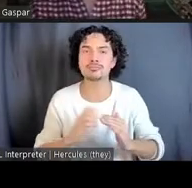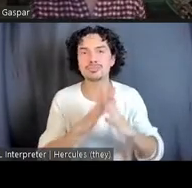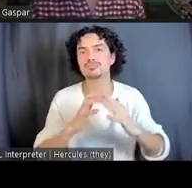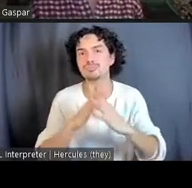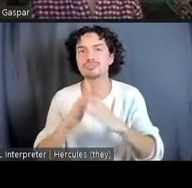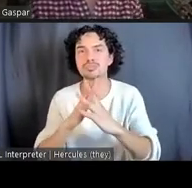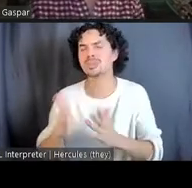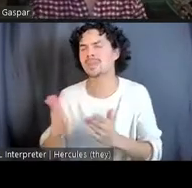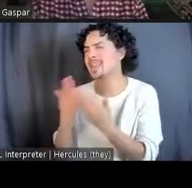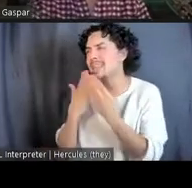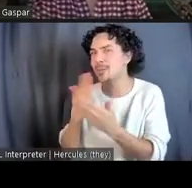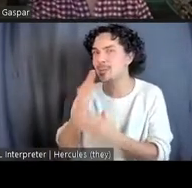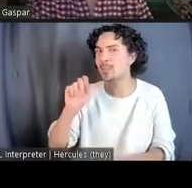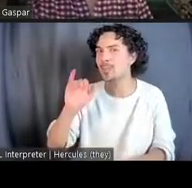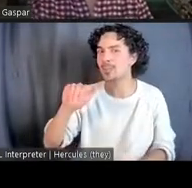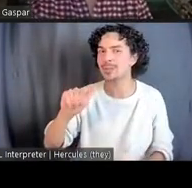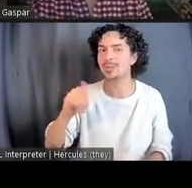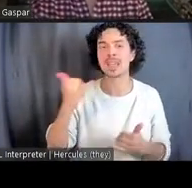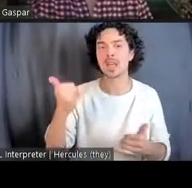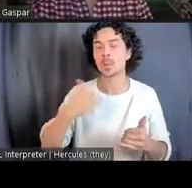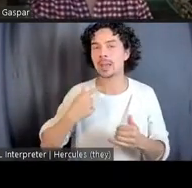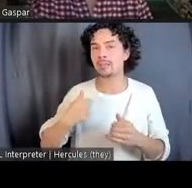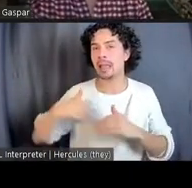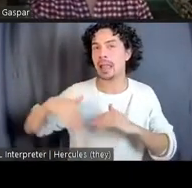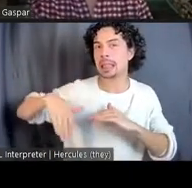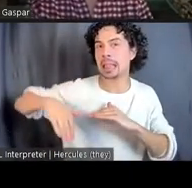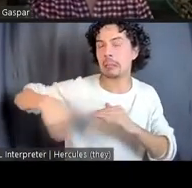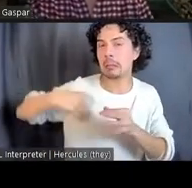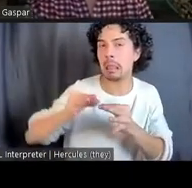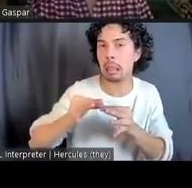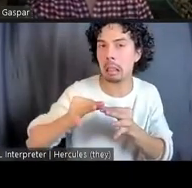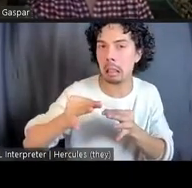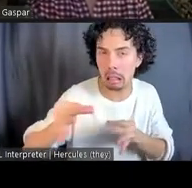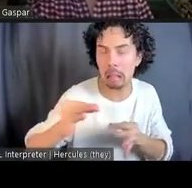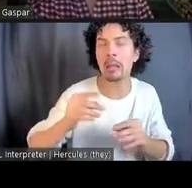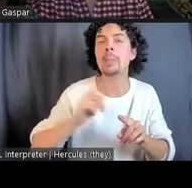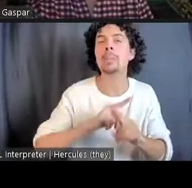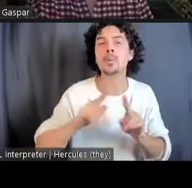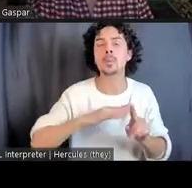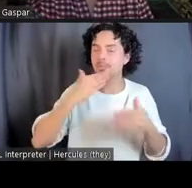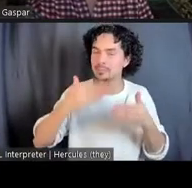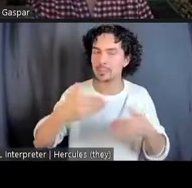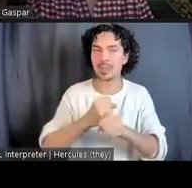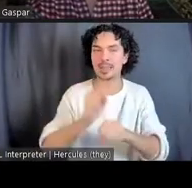We are running a little bit late but we definitely are going to make time for a